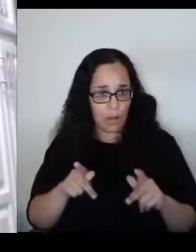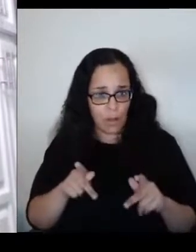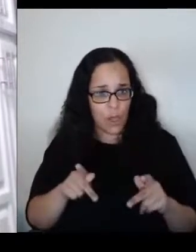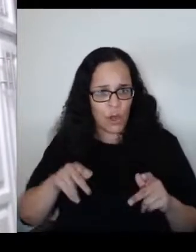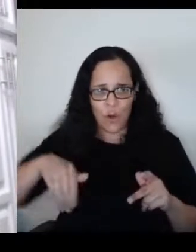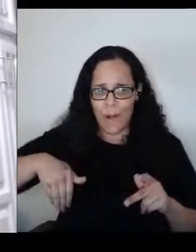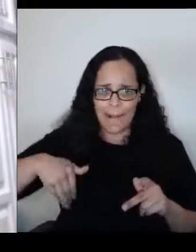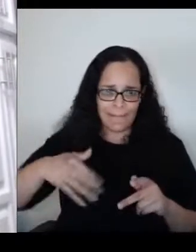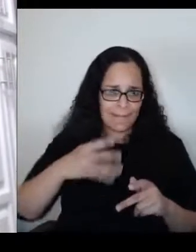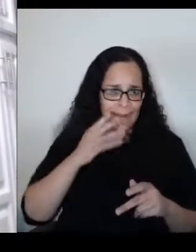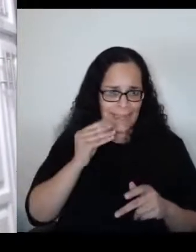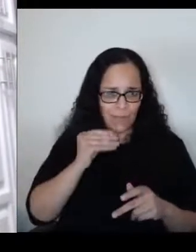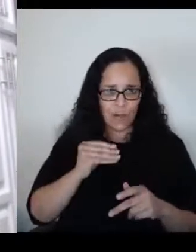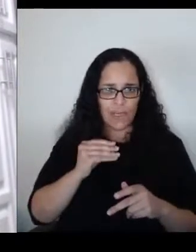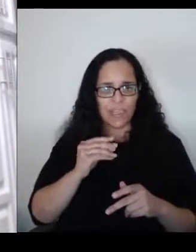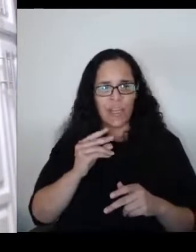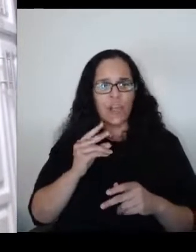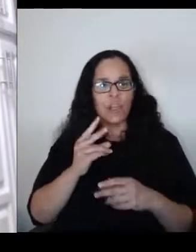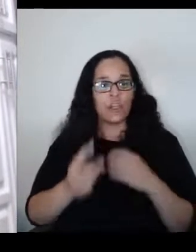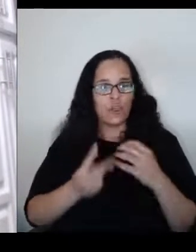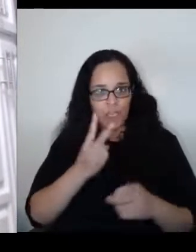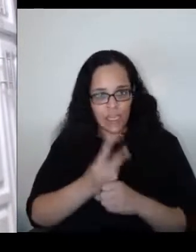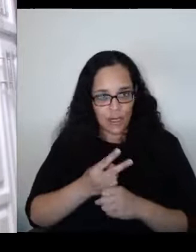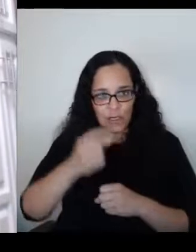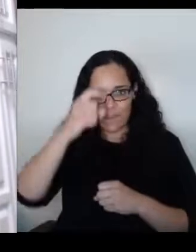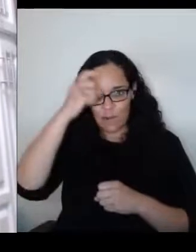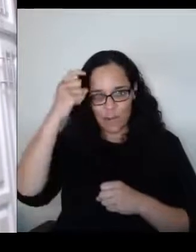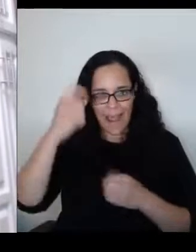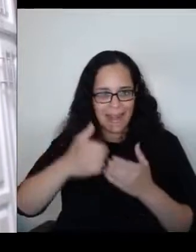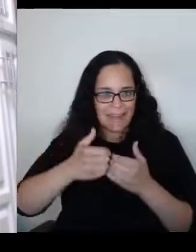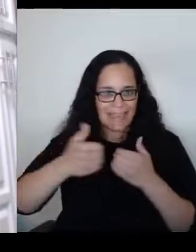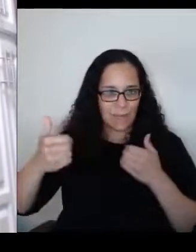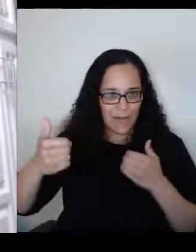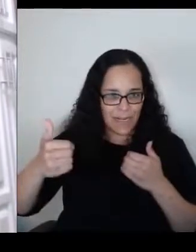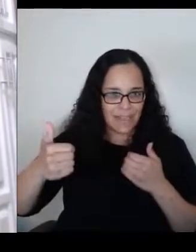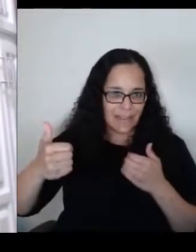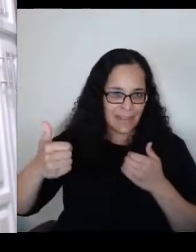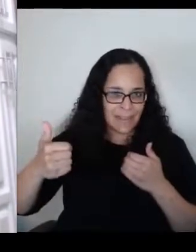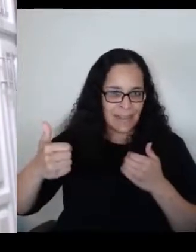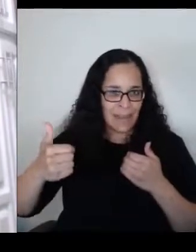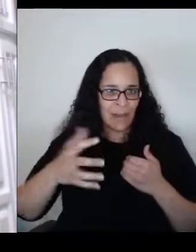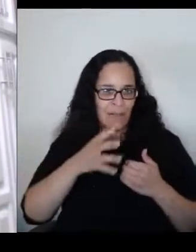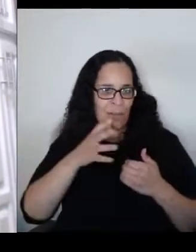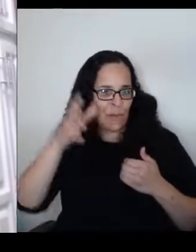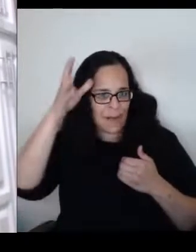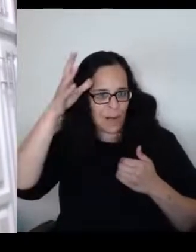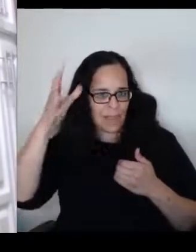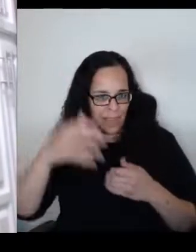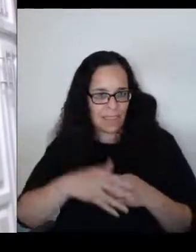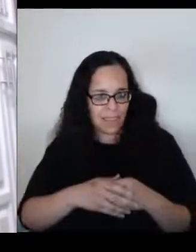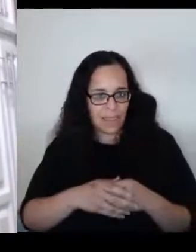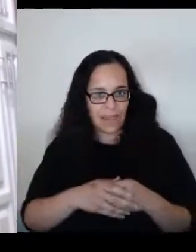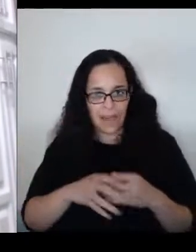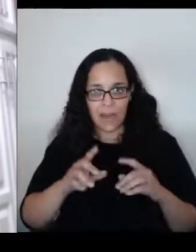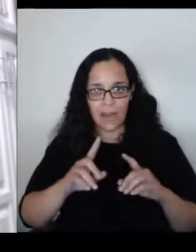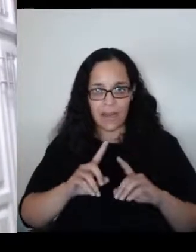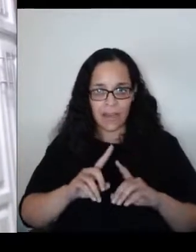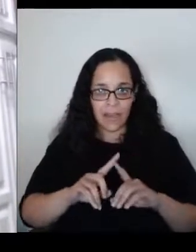two years of traumatic separation from their parent. It translated to my parenting to my children.